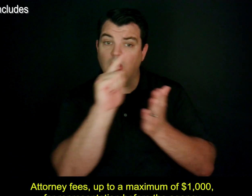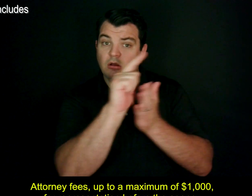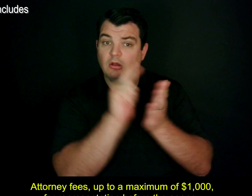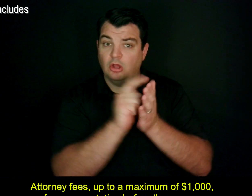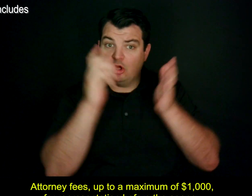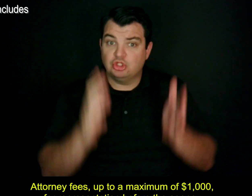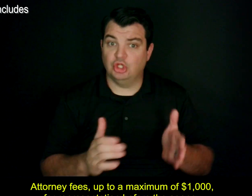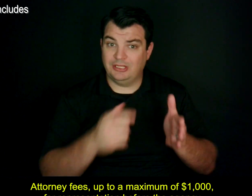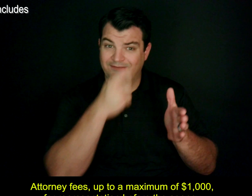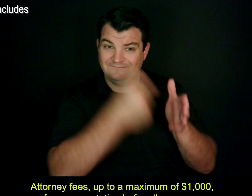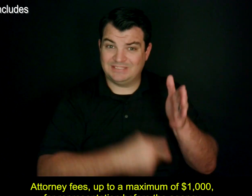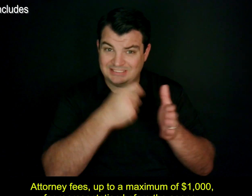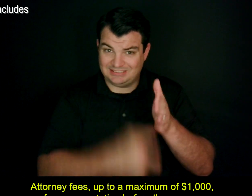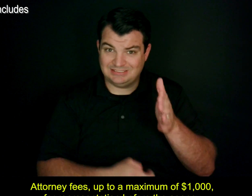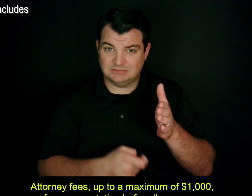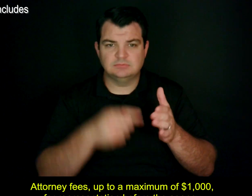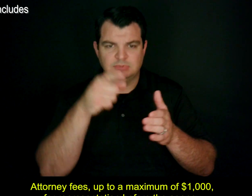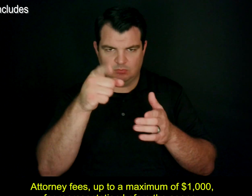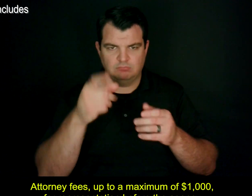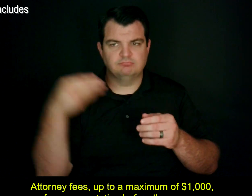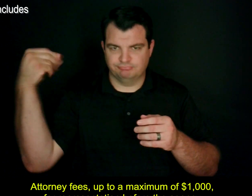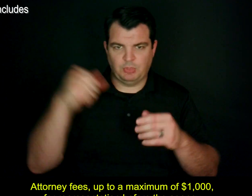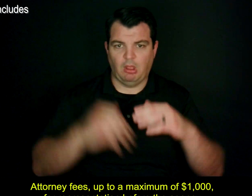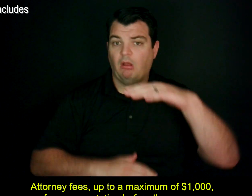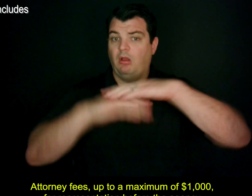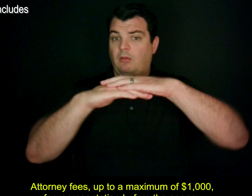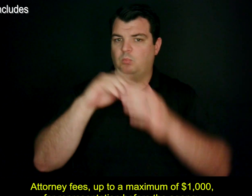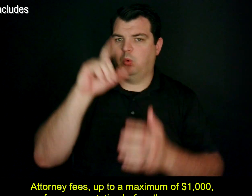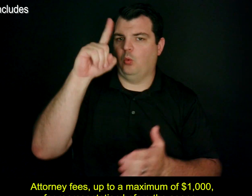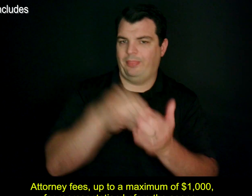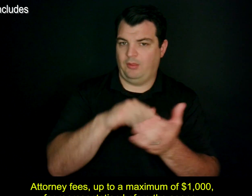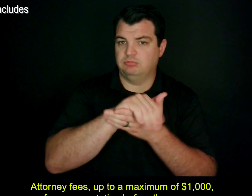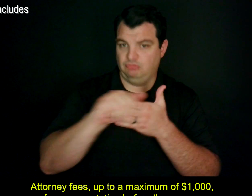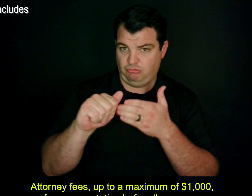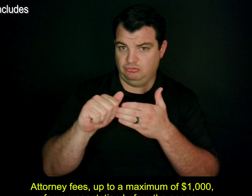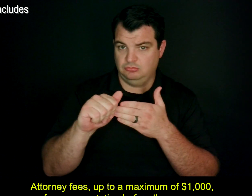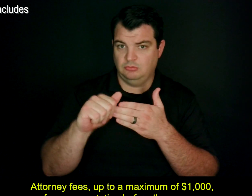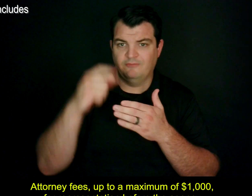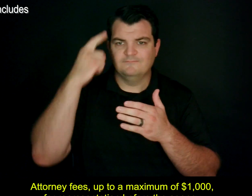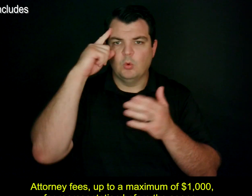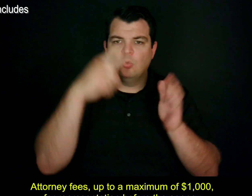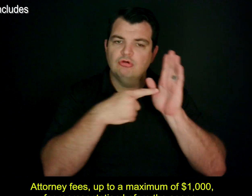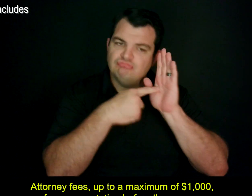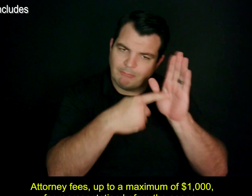Attorney fees, up to a maximum of $1,000, for representation before the agency